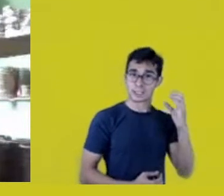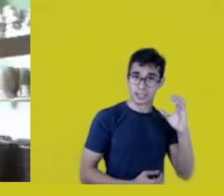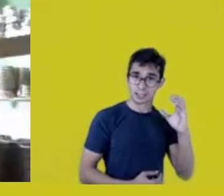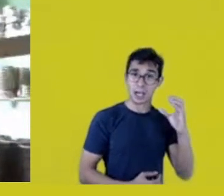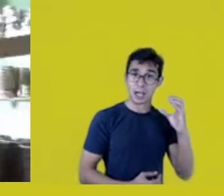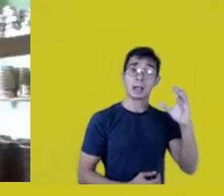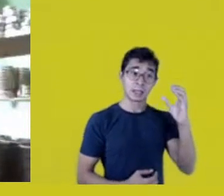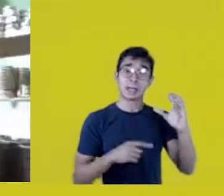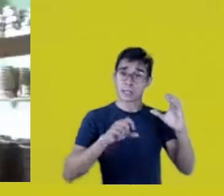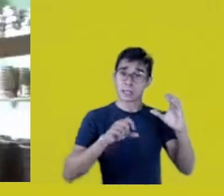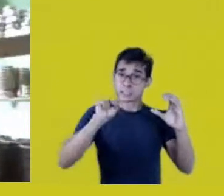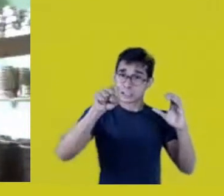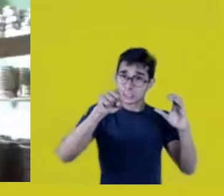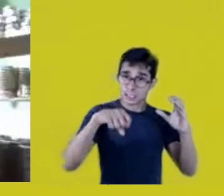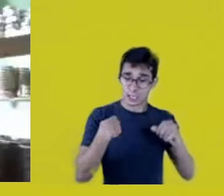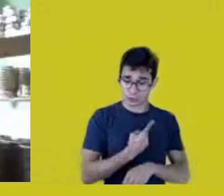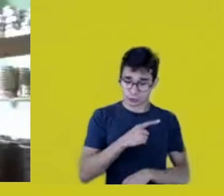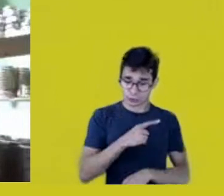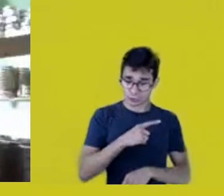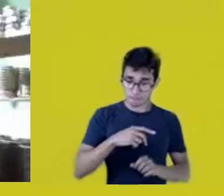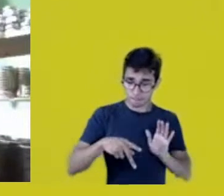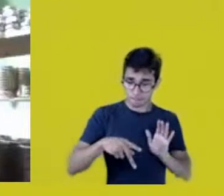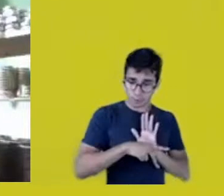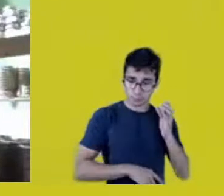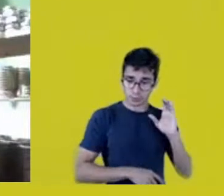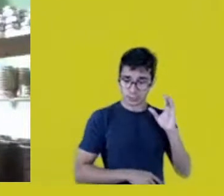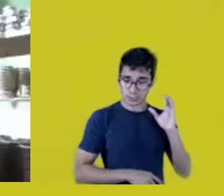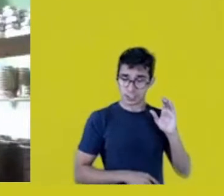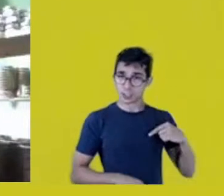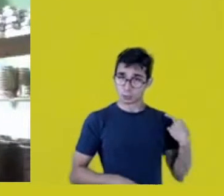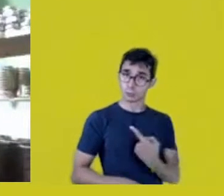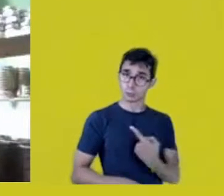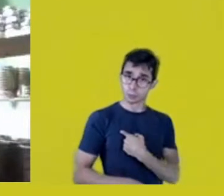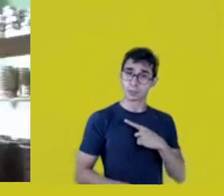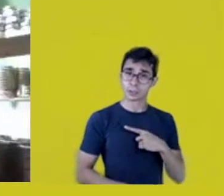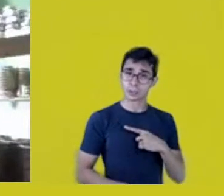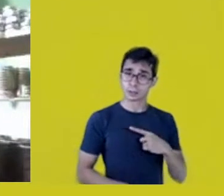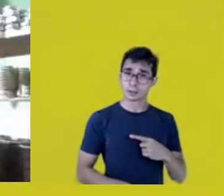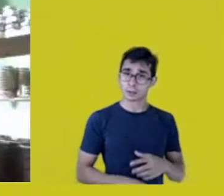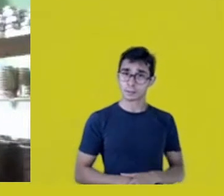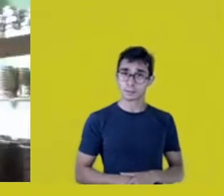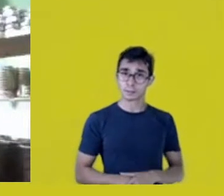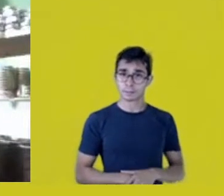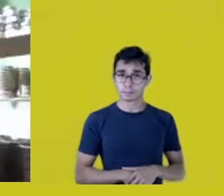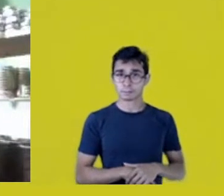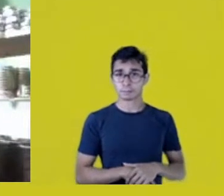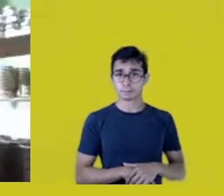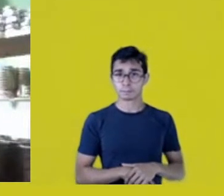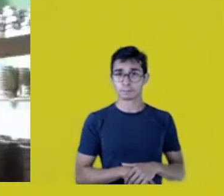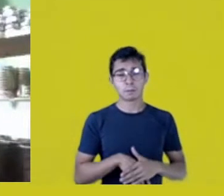we’ve got science, too”, but that’s something we’ll build over time,